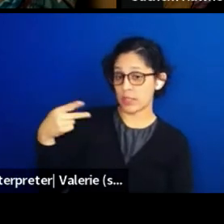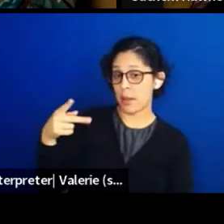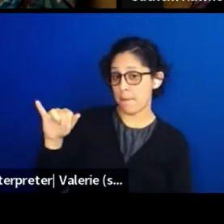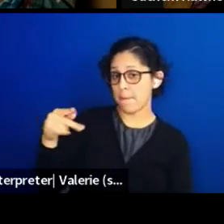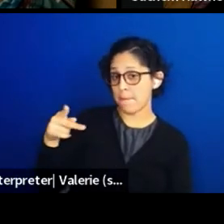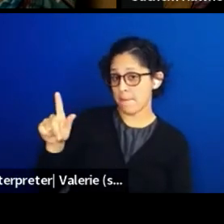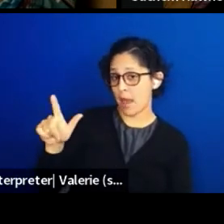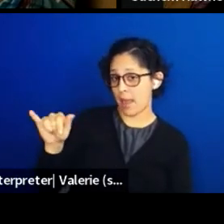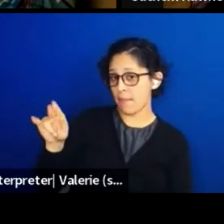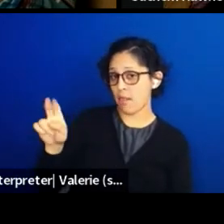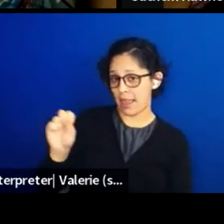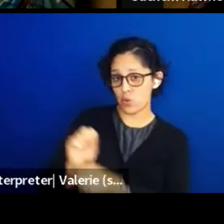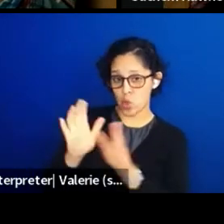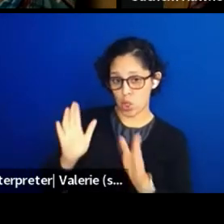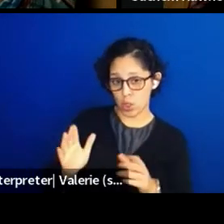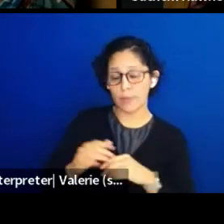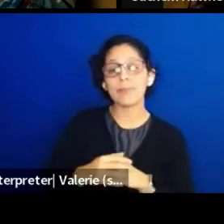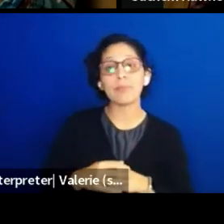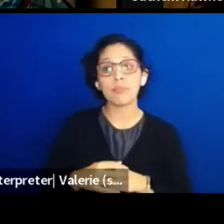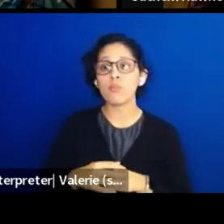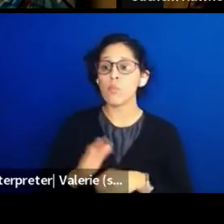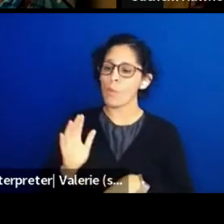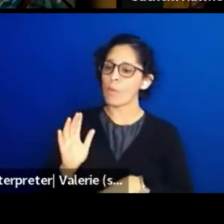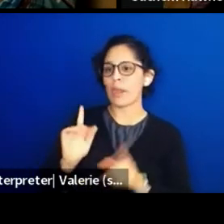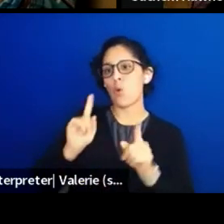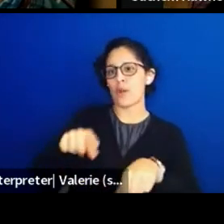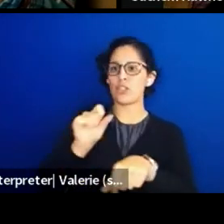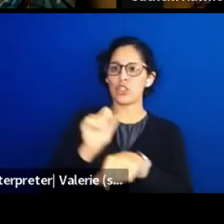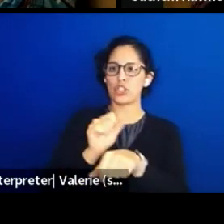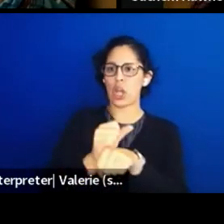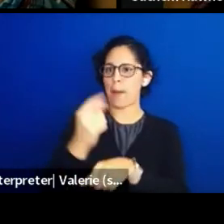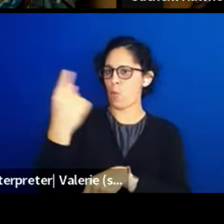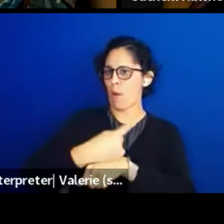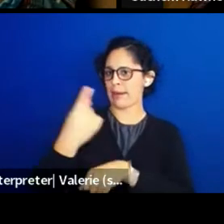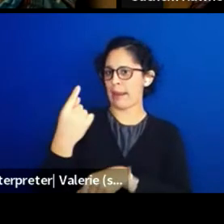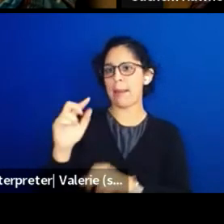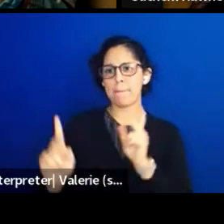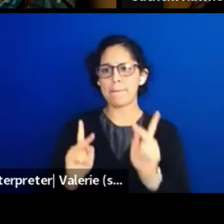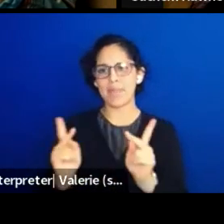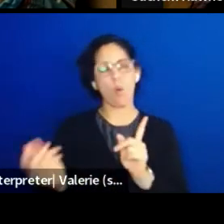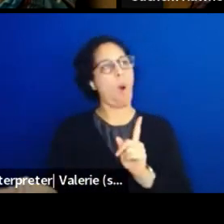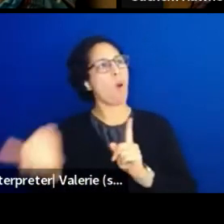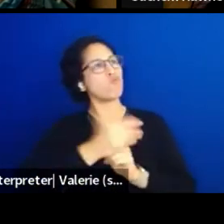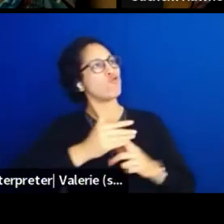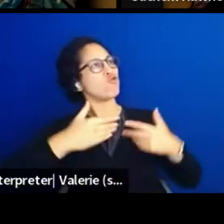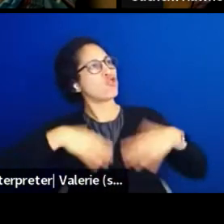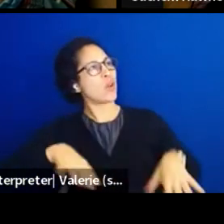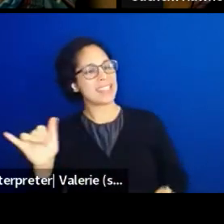and that he had gone to a job one day and that there were people out there dressed like crawfish did this whole entire musical.